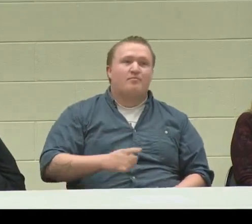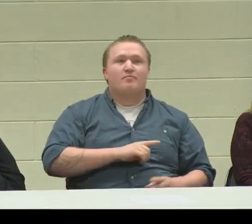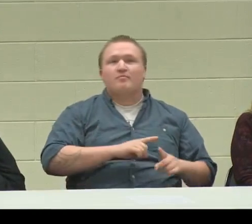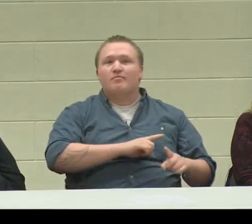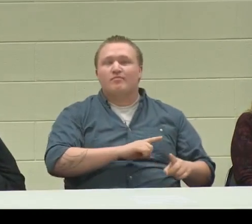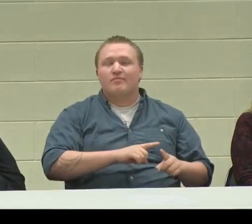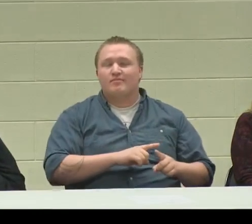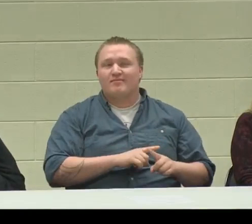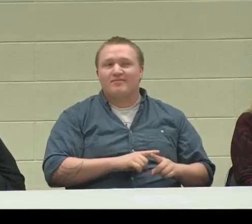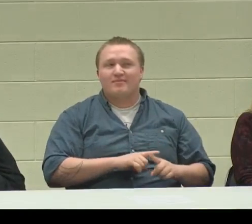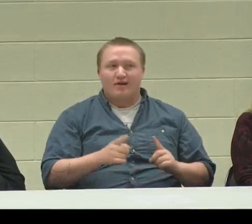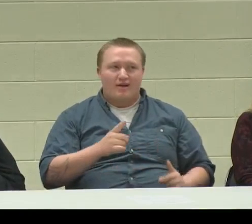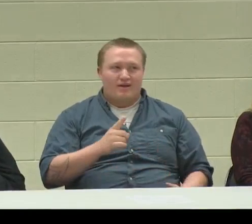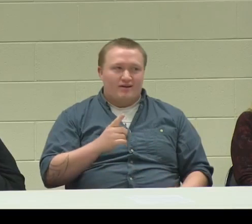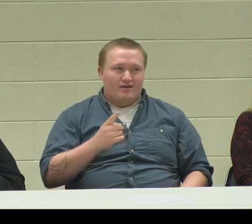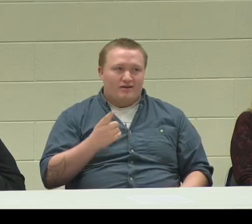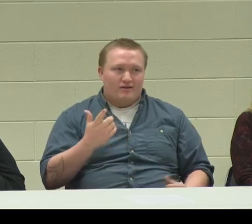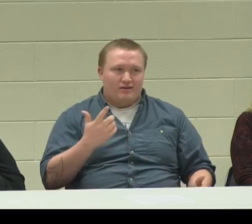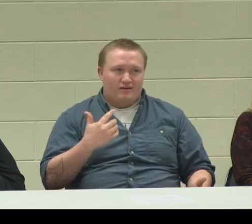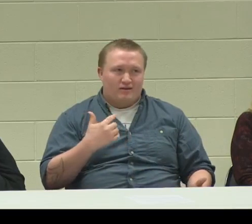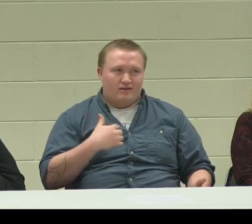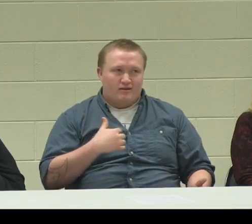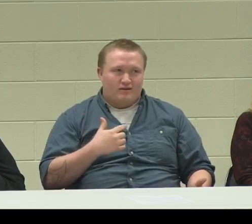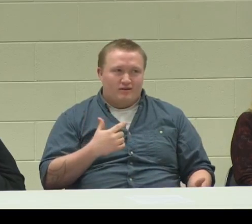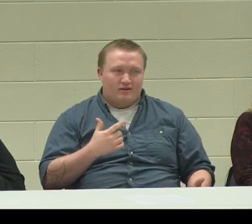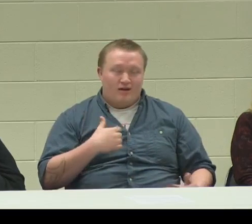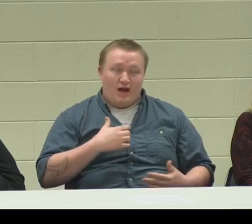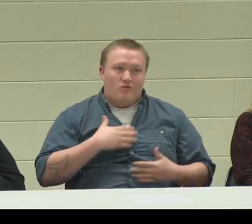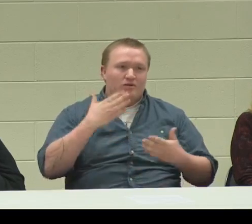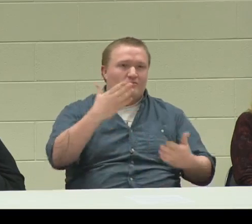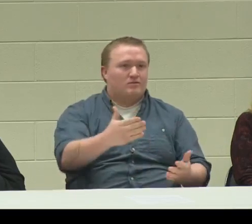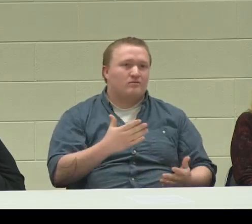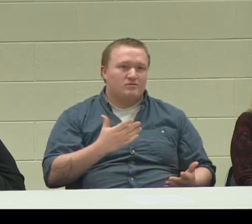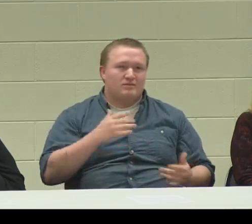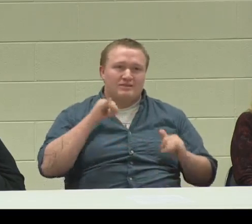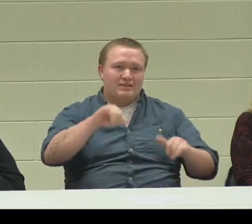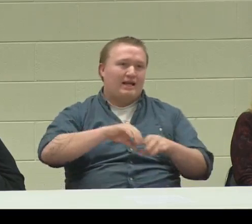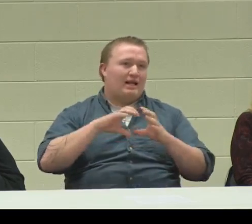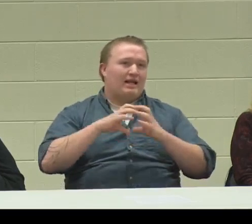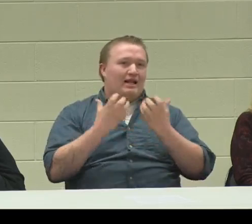has said on the panel.